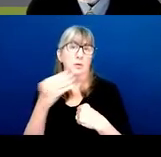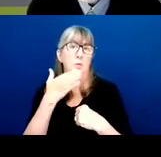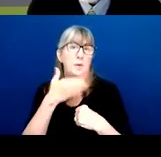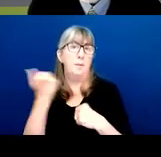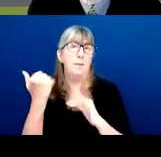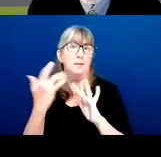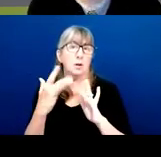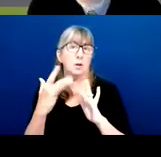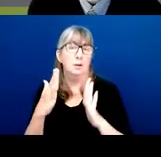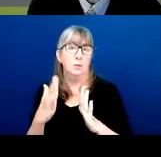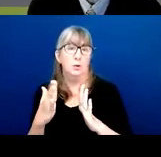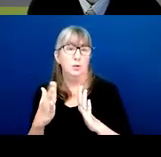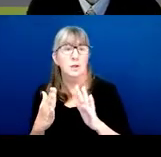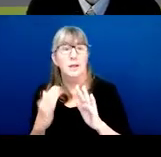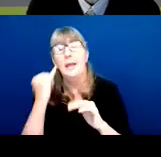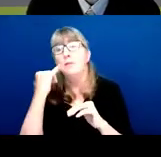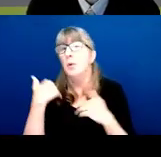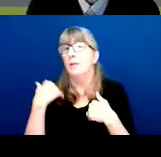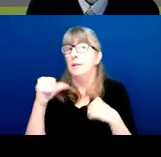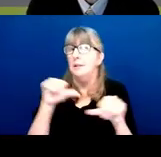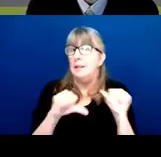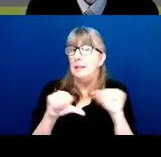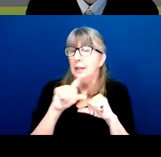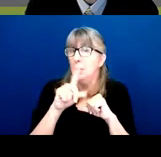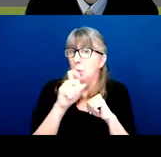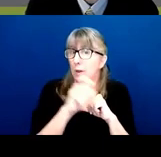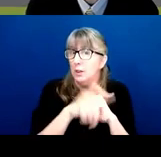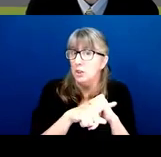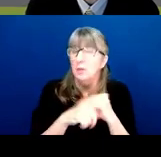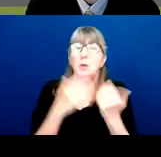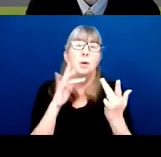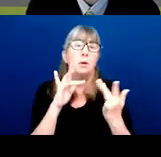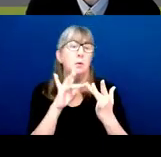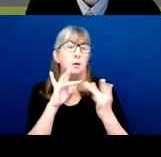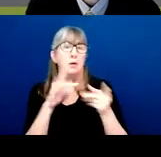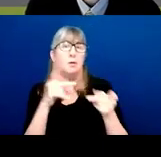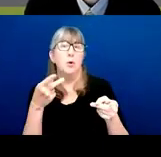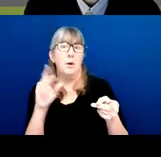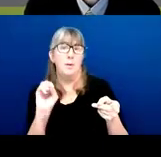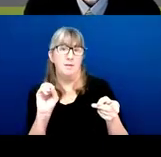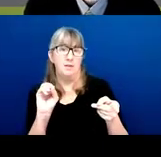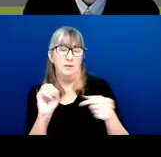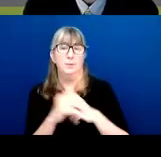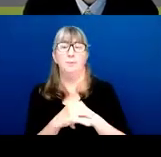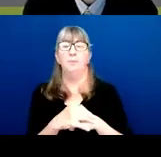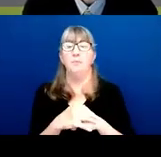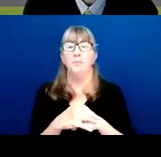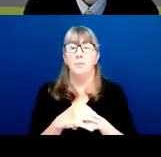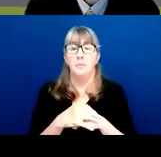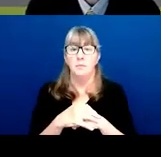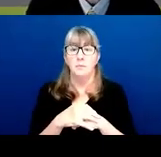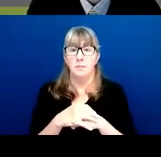If you have a scientific question, you will probably want to reach out to the program officer. After the review, the SRO is done.